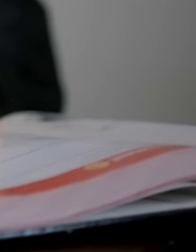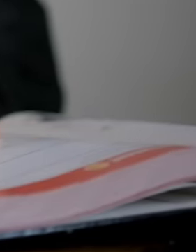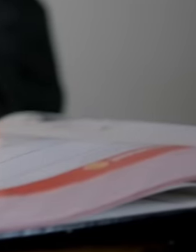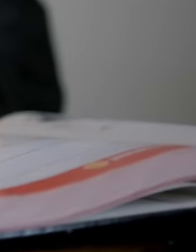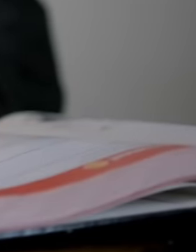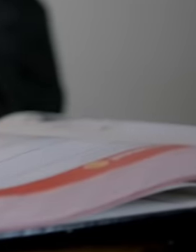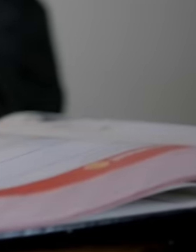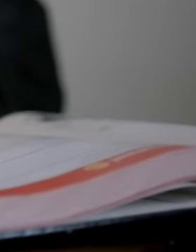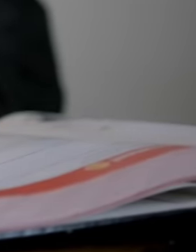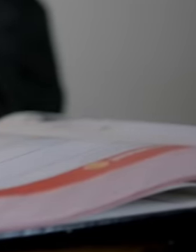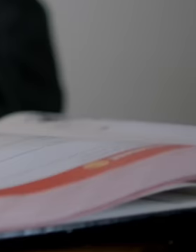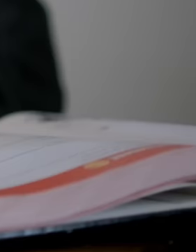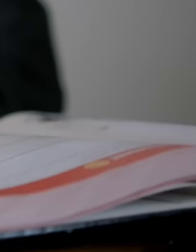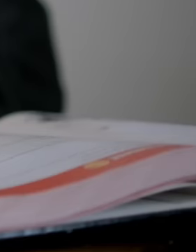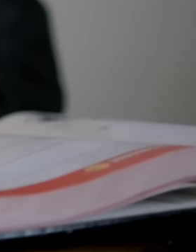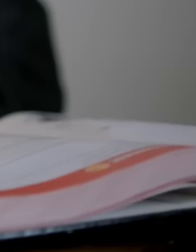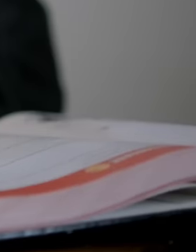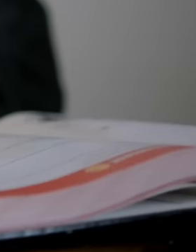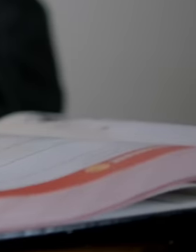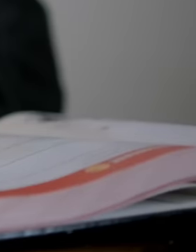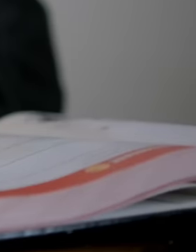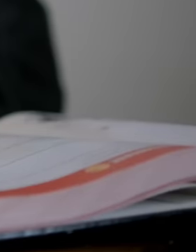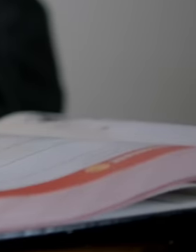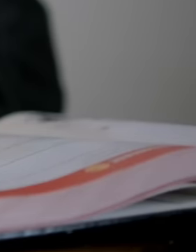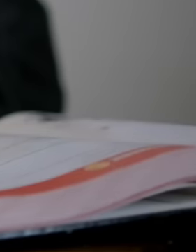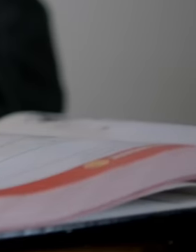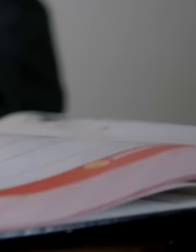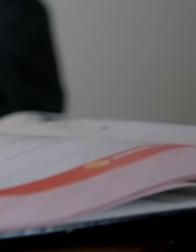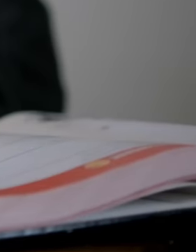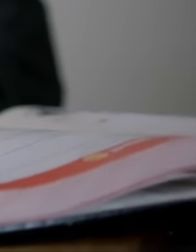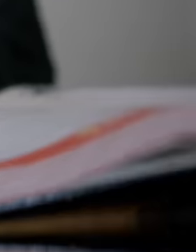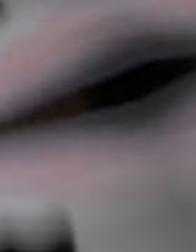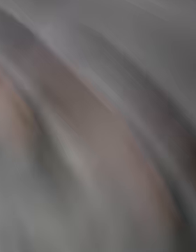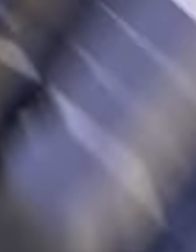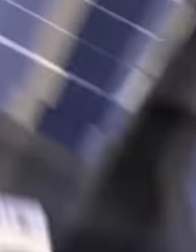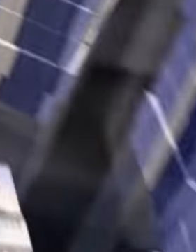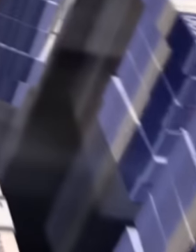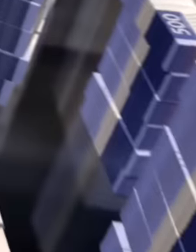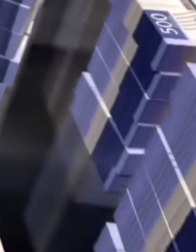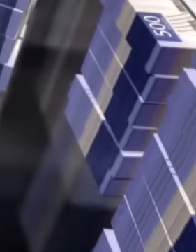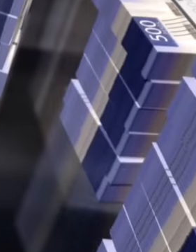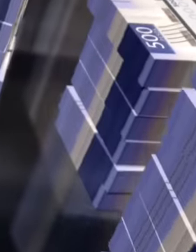announced that the judiciary of the federation reserves 90 million pesos